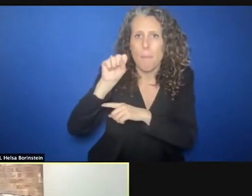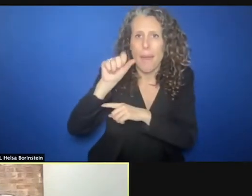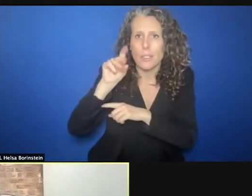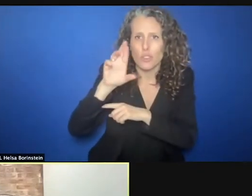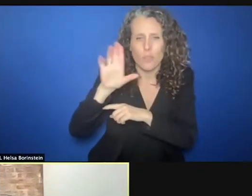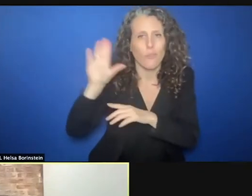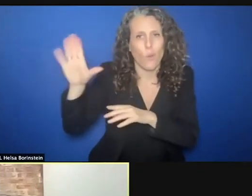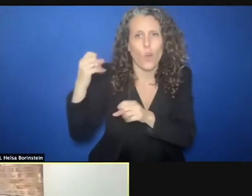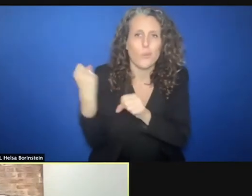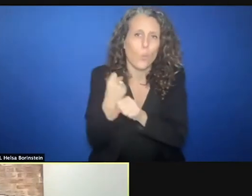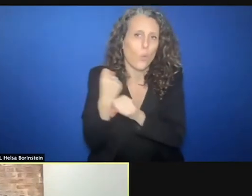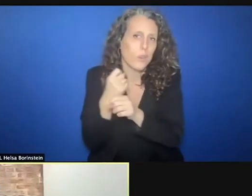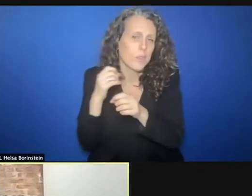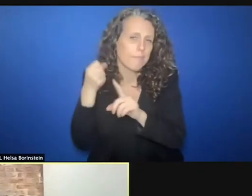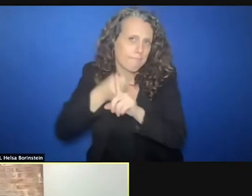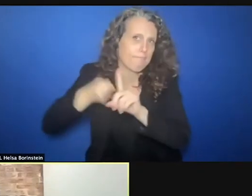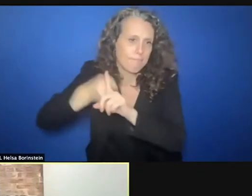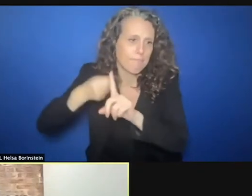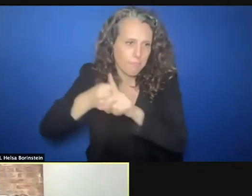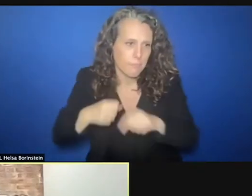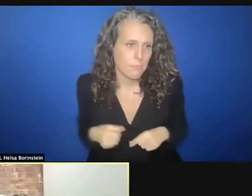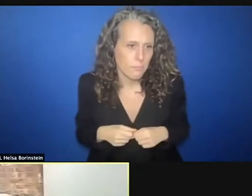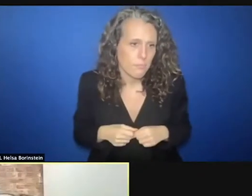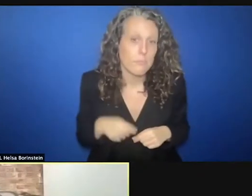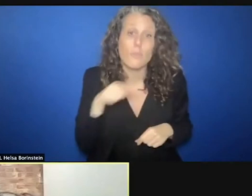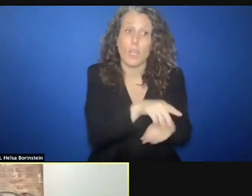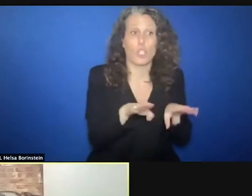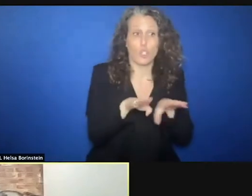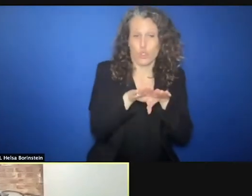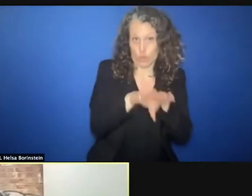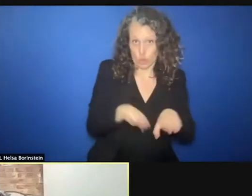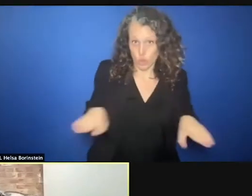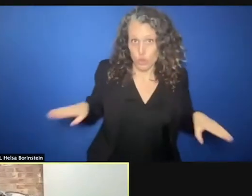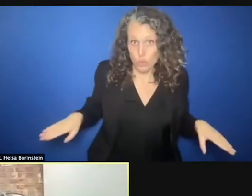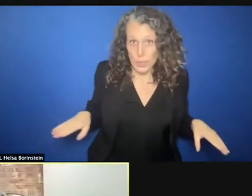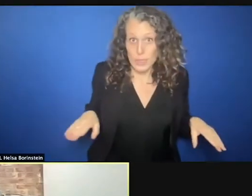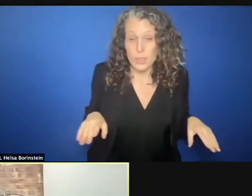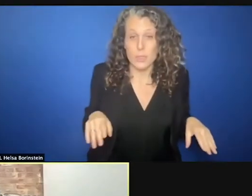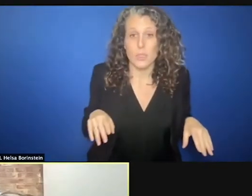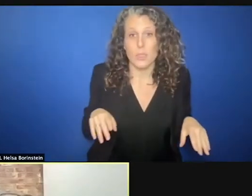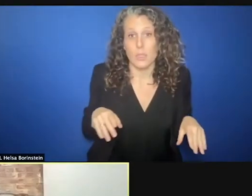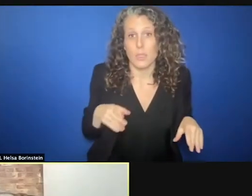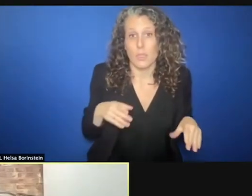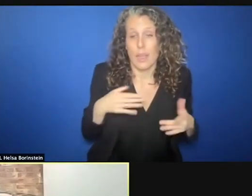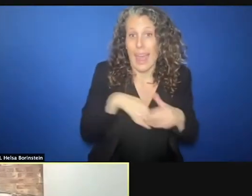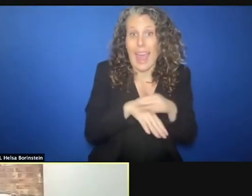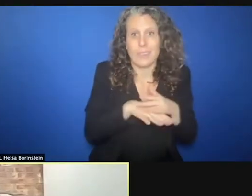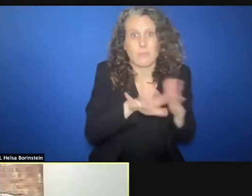Now with access to children, such a challenge during the pandemic. Social services, case